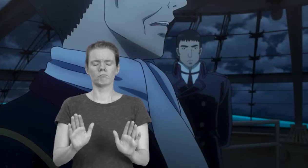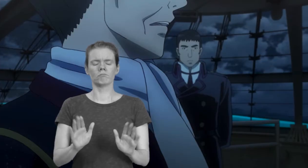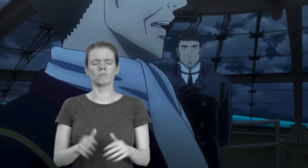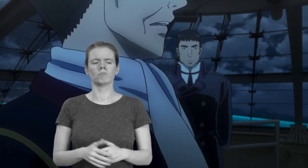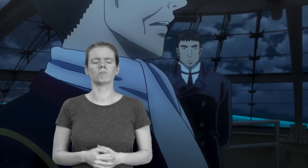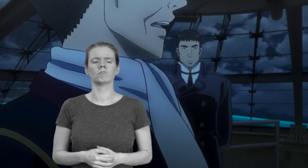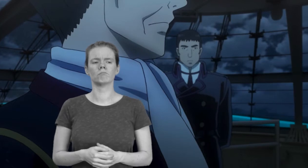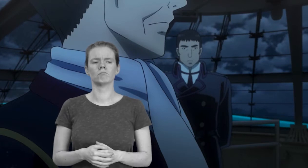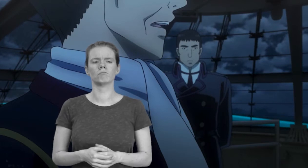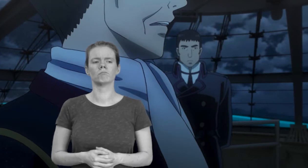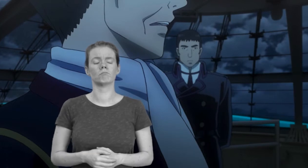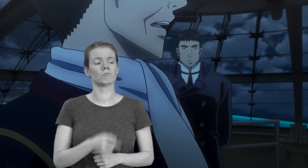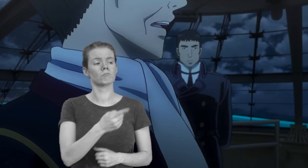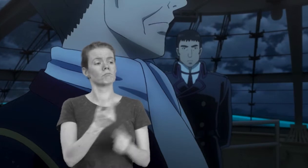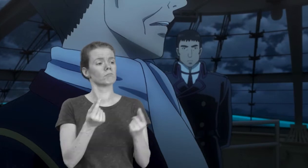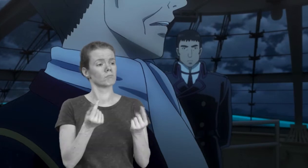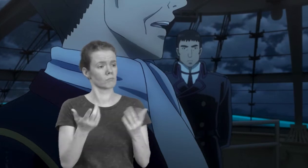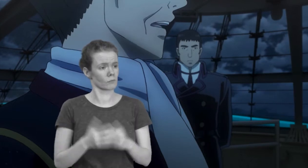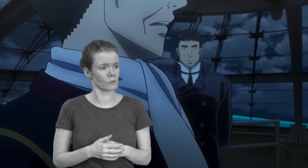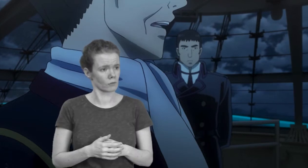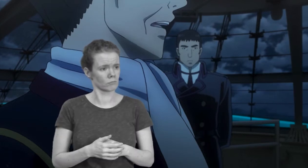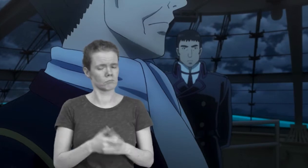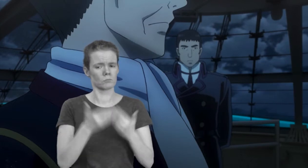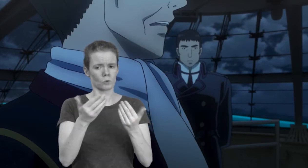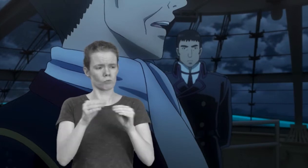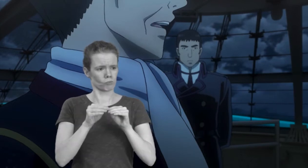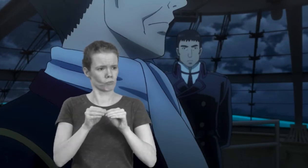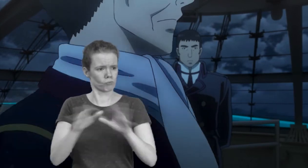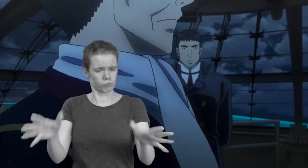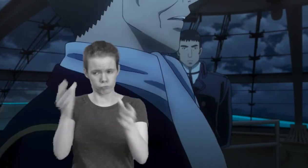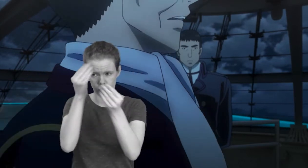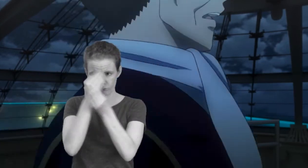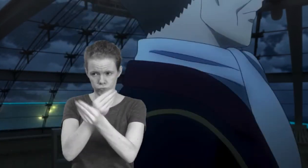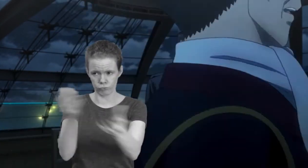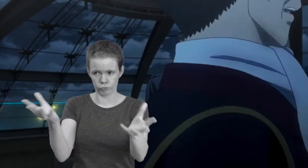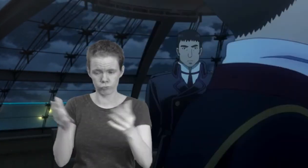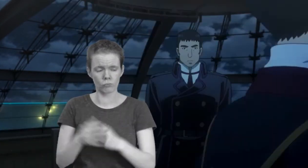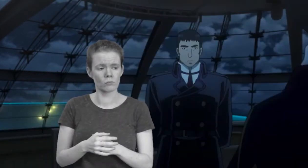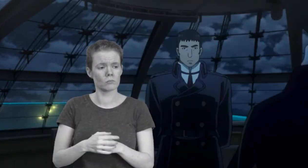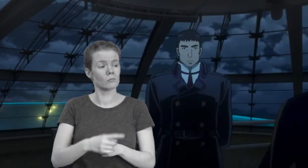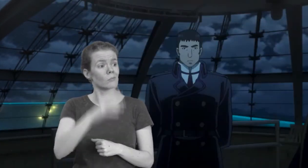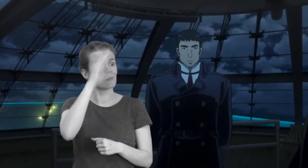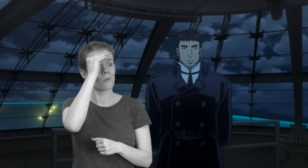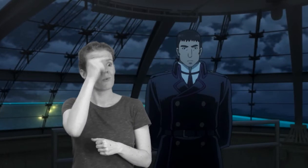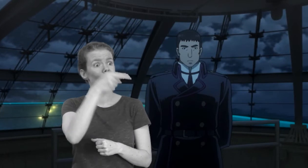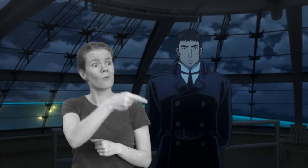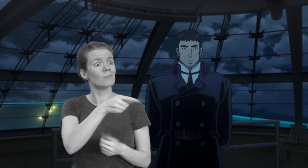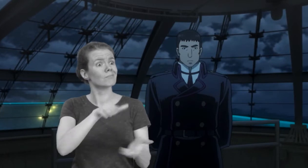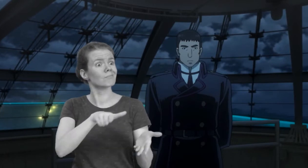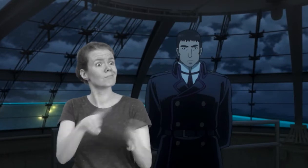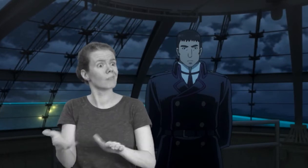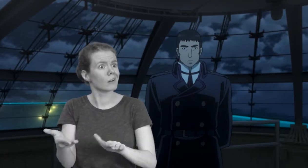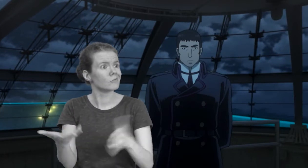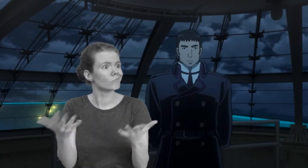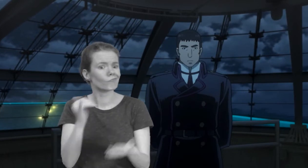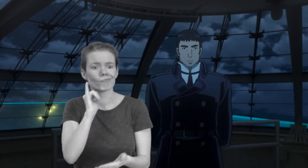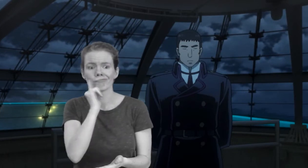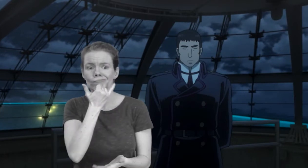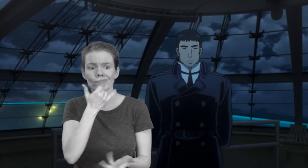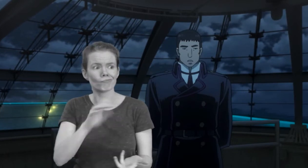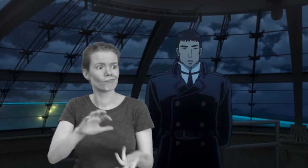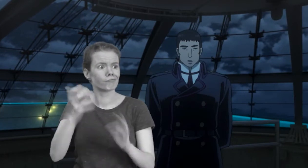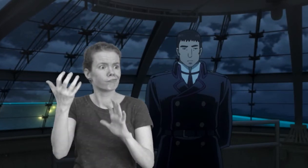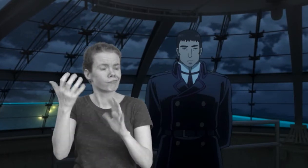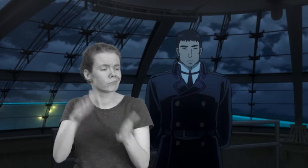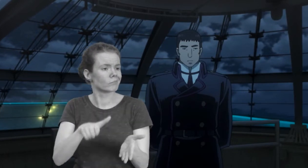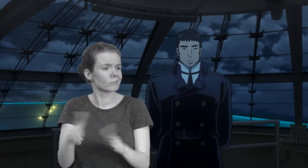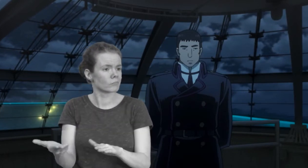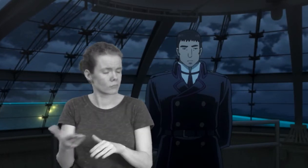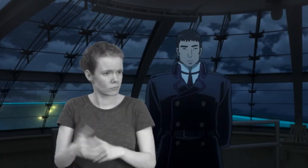Listen. Tell everyone that the boy died in an unfortunate accident.